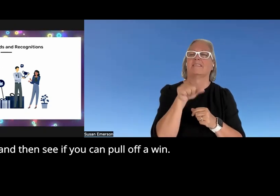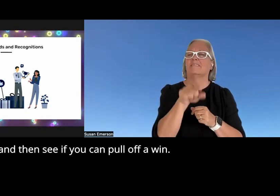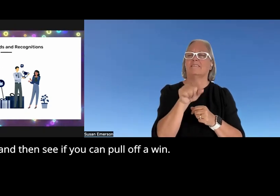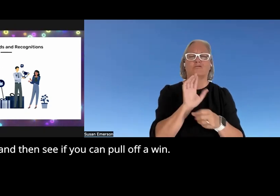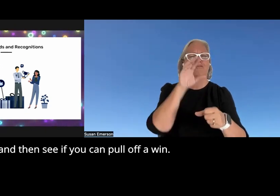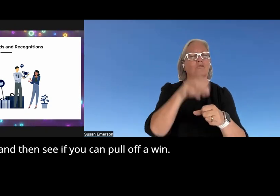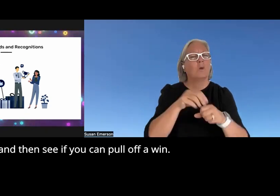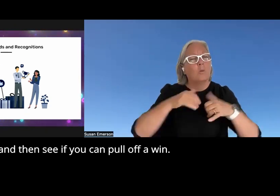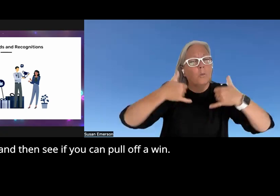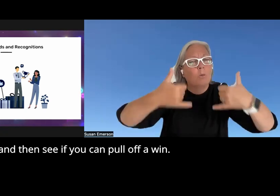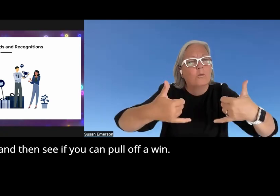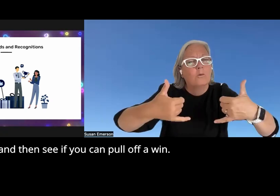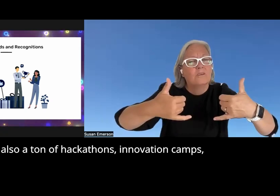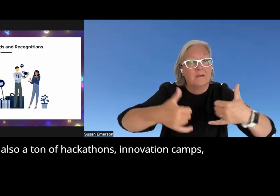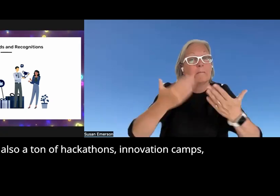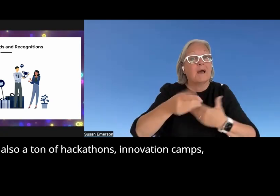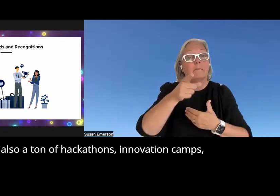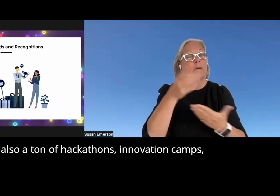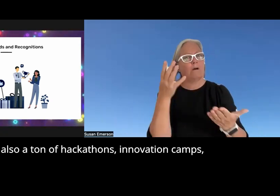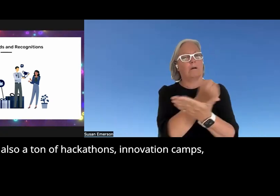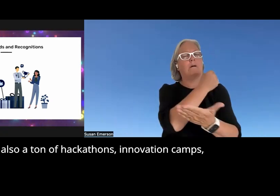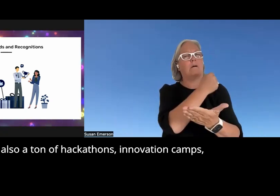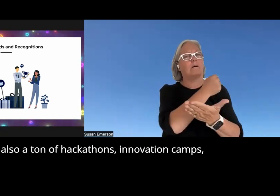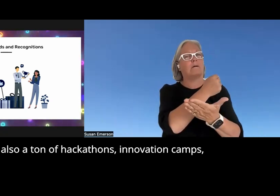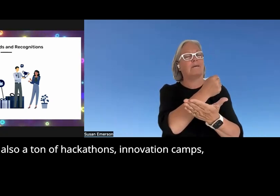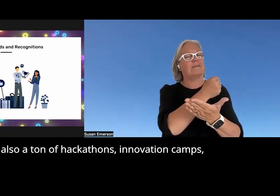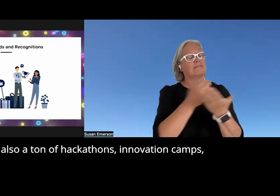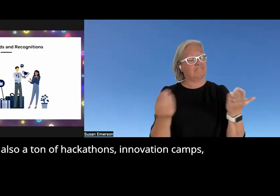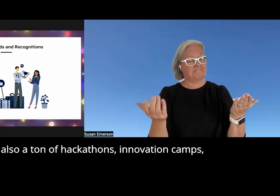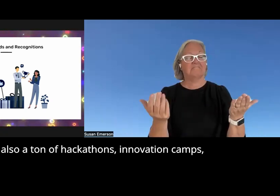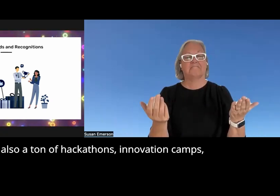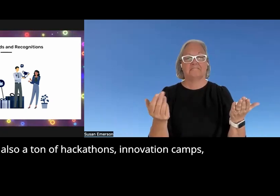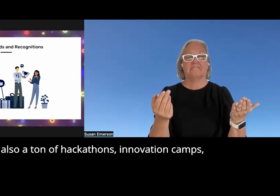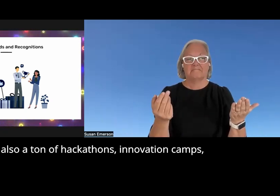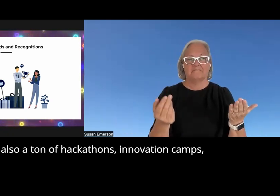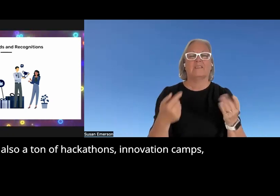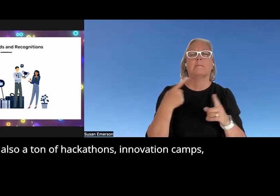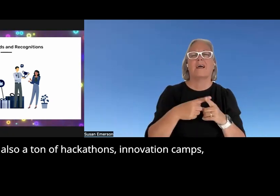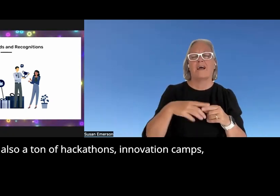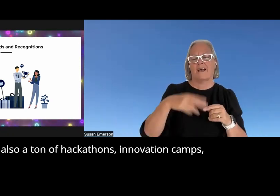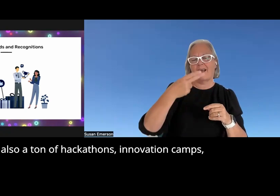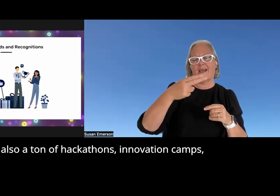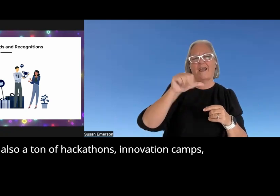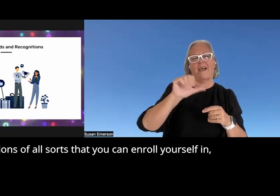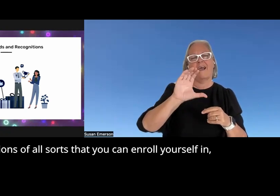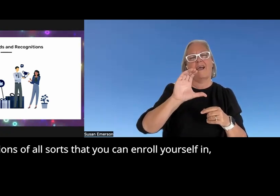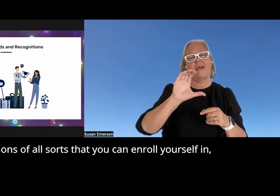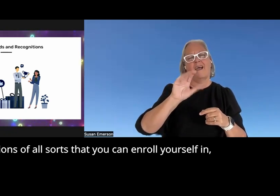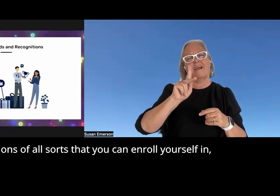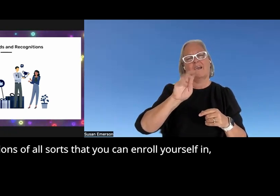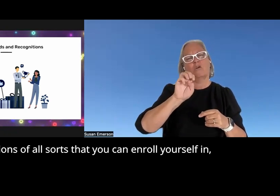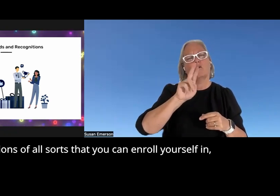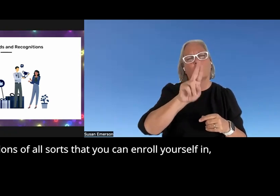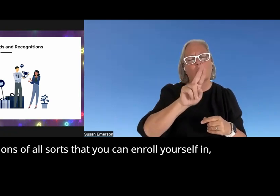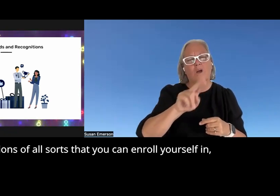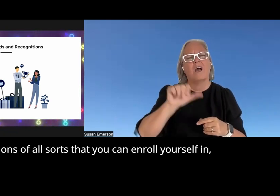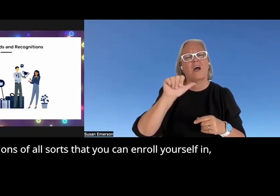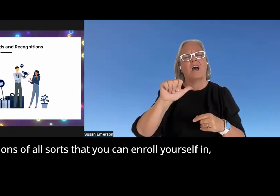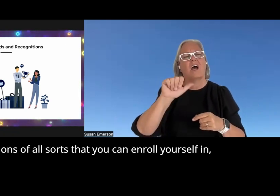if you can pull off a win there's also a ton of hackathons innovation camps competitions of All